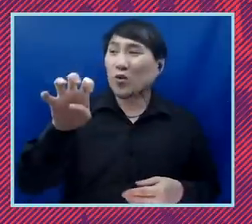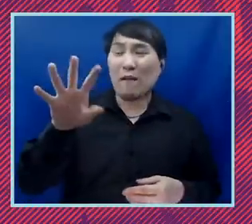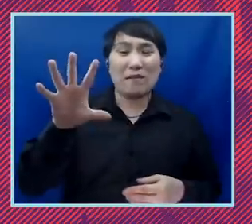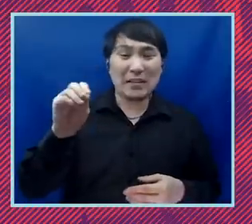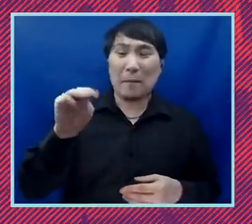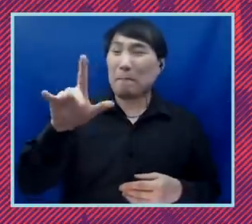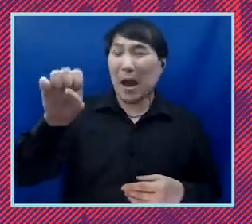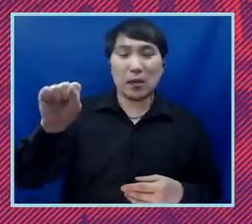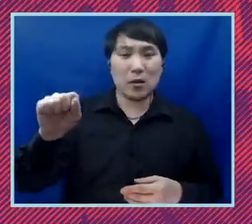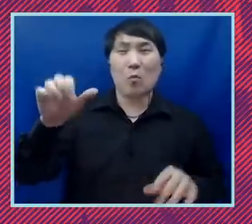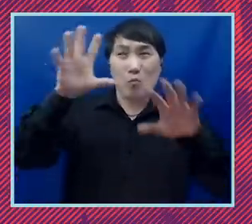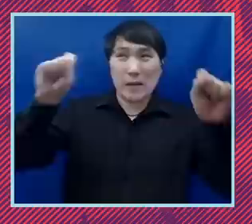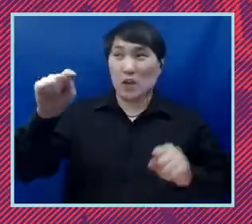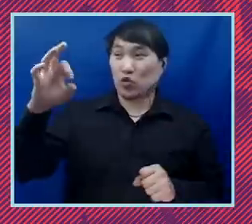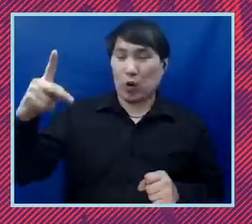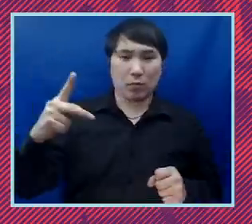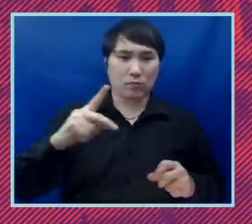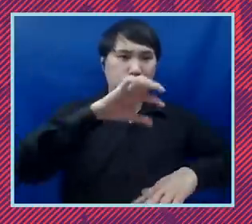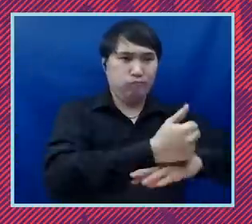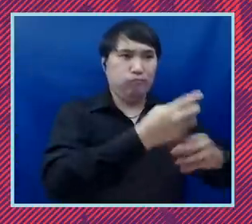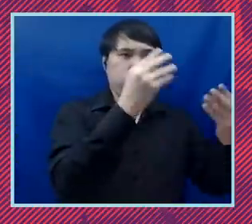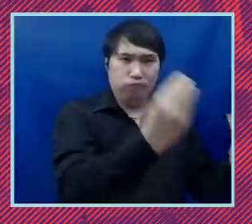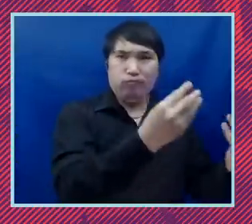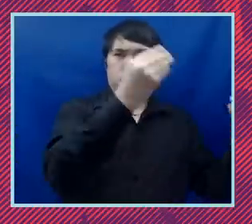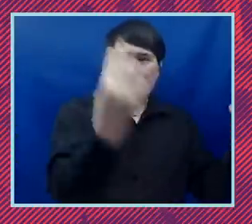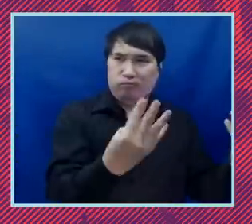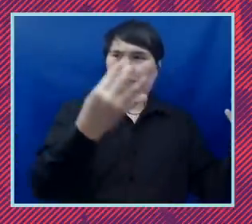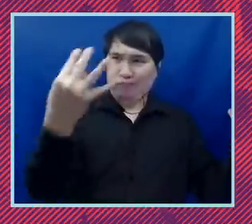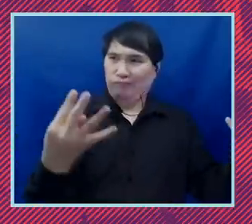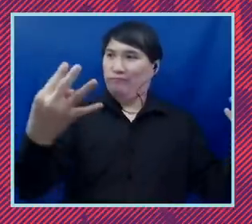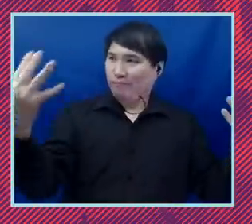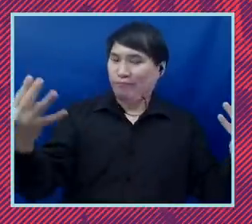during that four year period. The Biden administration has also announced a halt